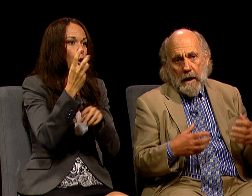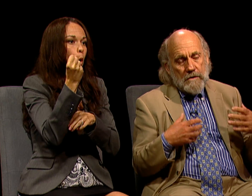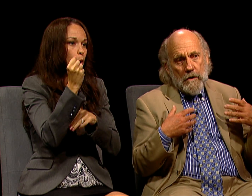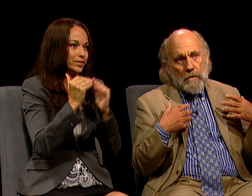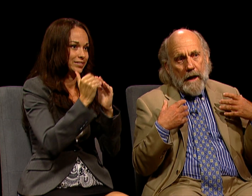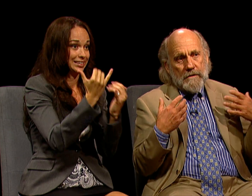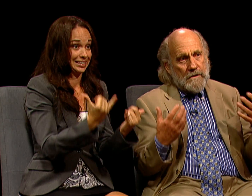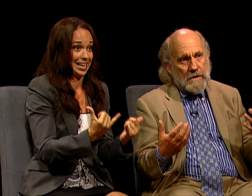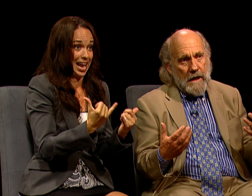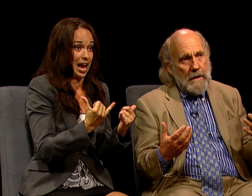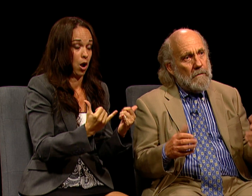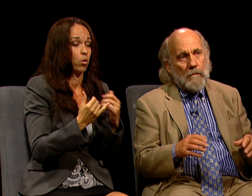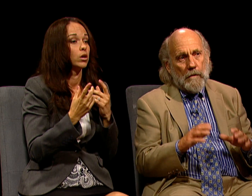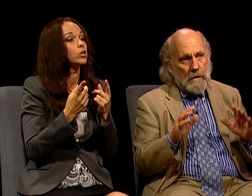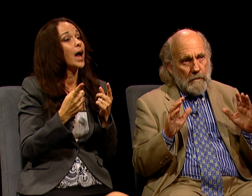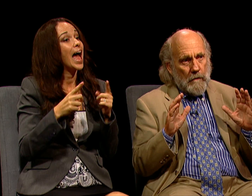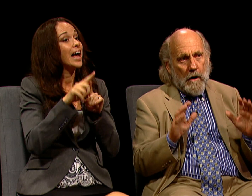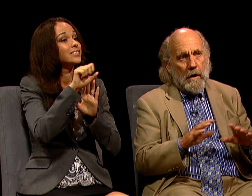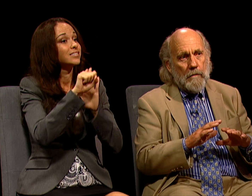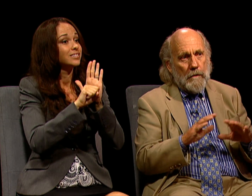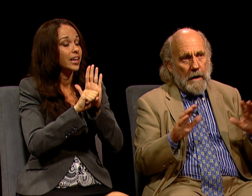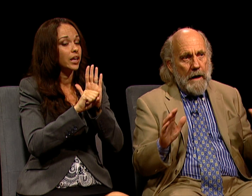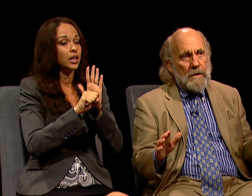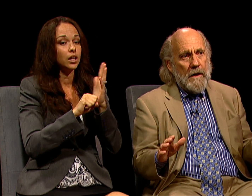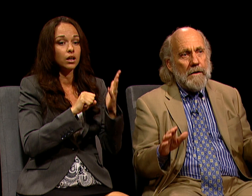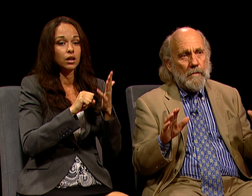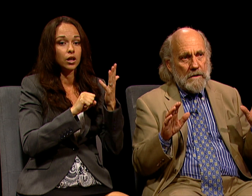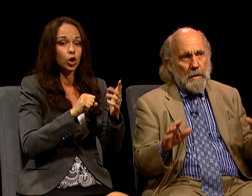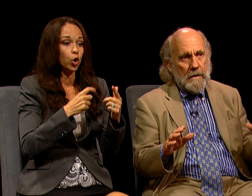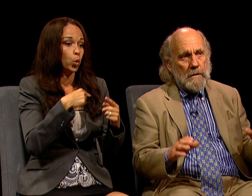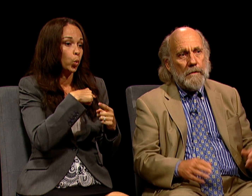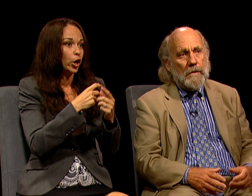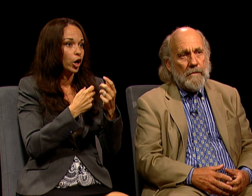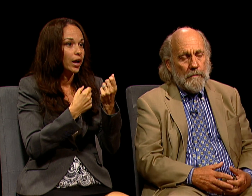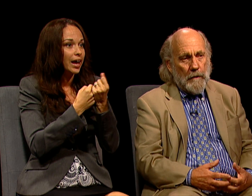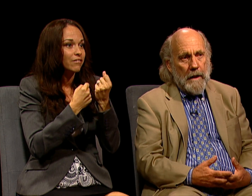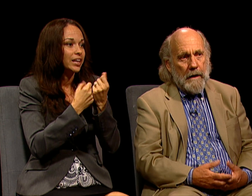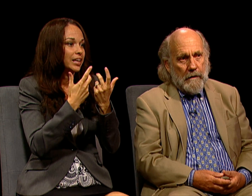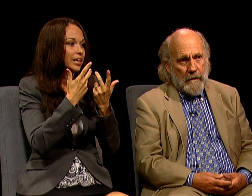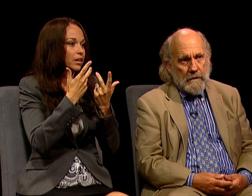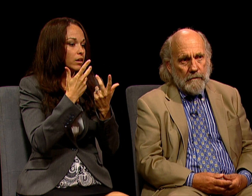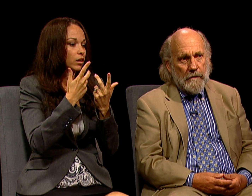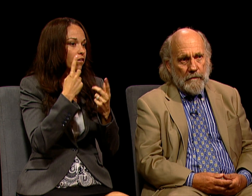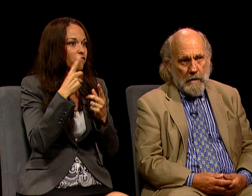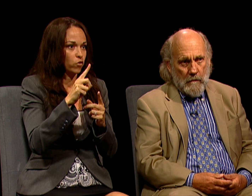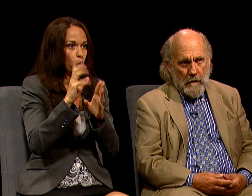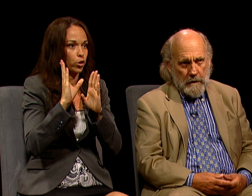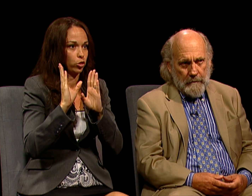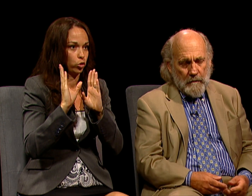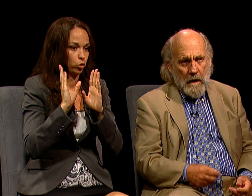AND SO AS A STATE, WE'RE ADVOCATING RESPONSIBILITY FOR PLANNING EFFECTIVELY FOR OUR WATER.